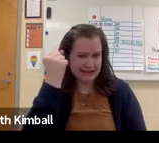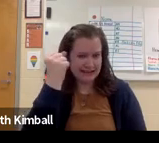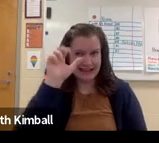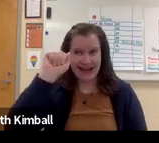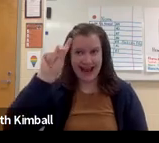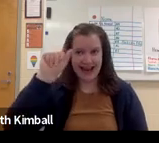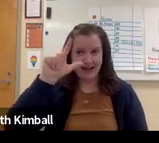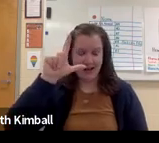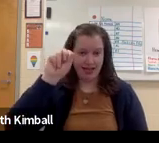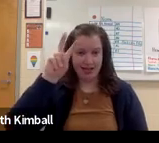It's been recognized since--